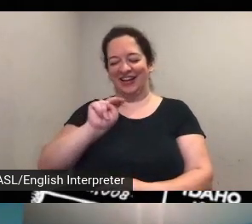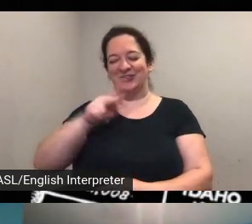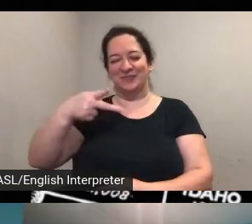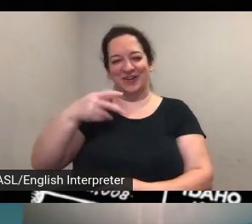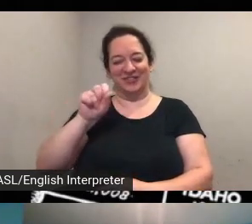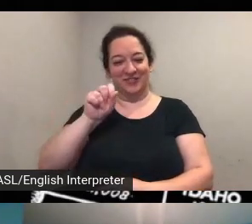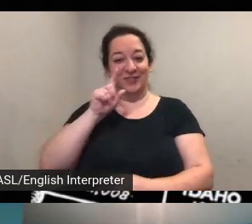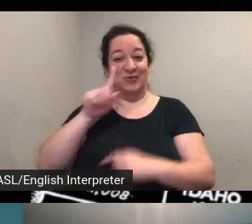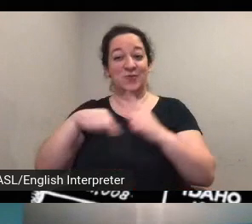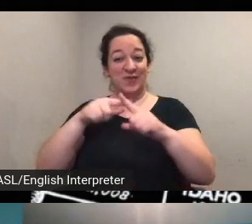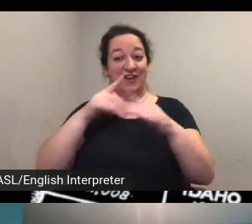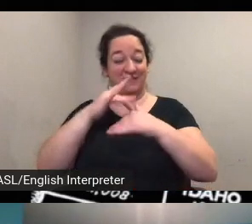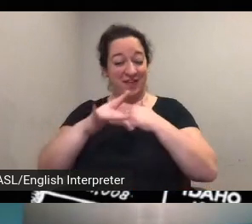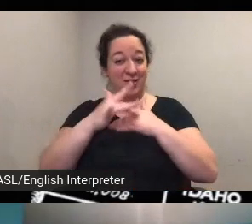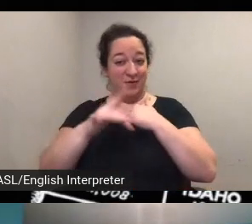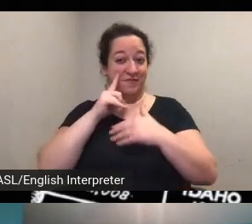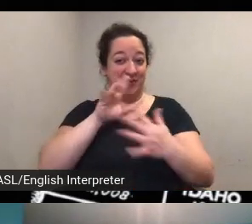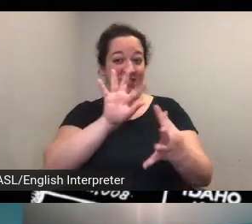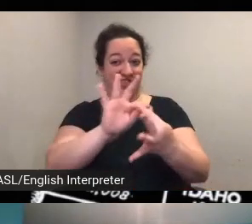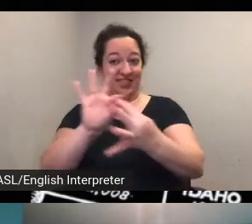not sure about the about the nhl page itself